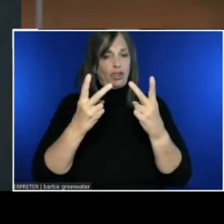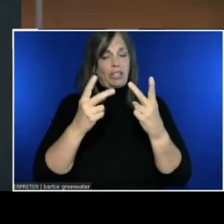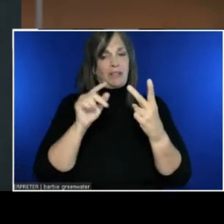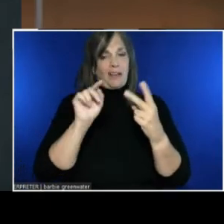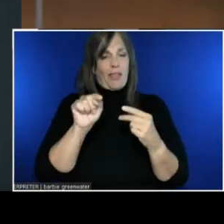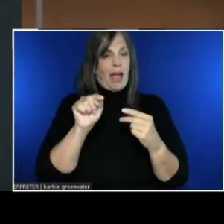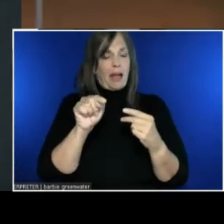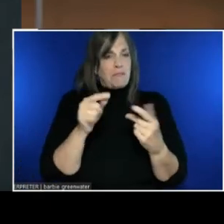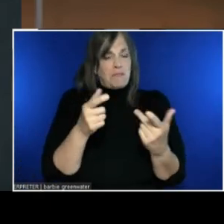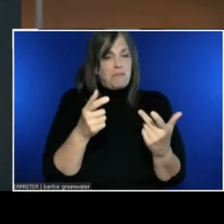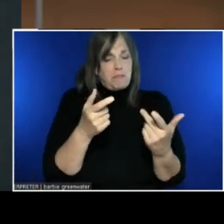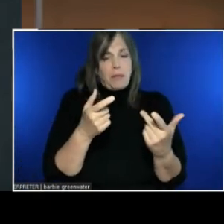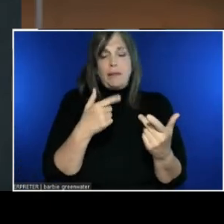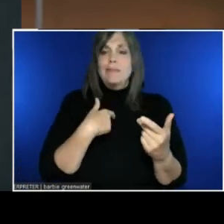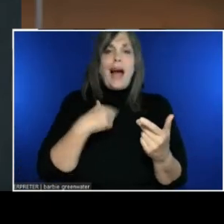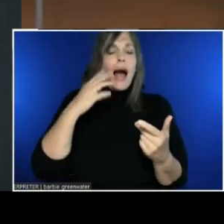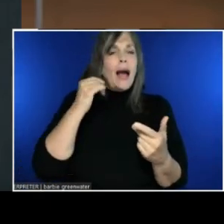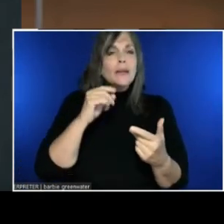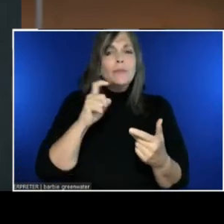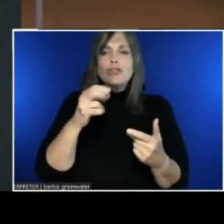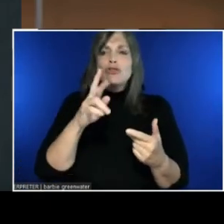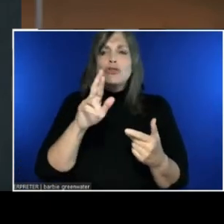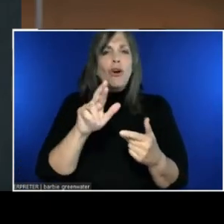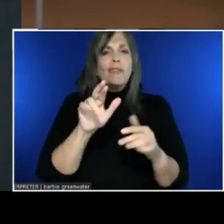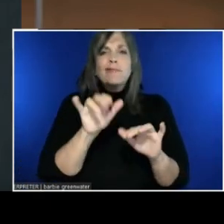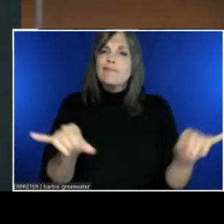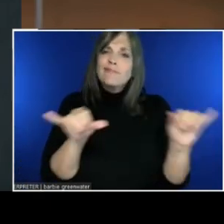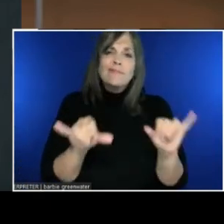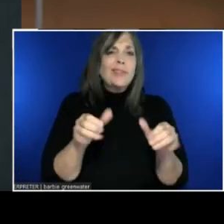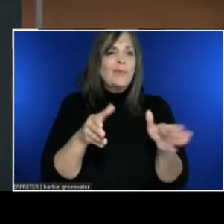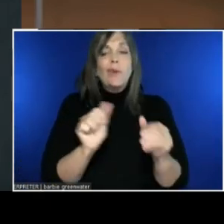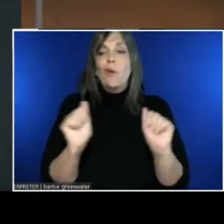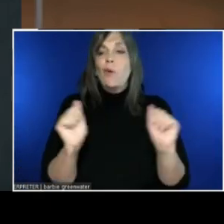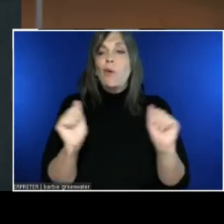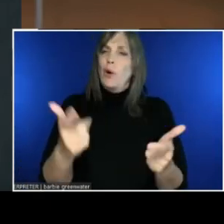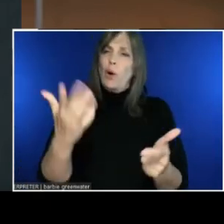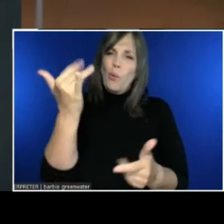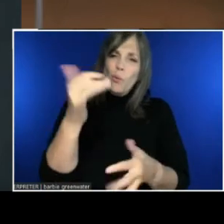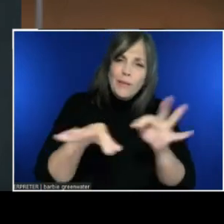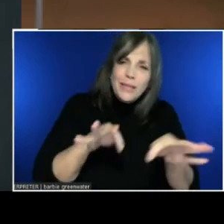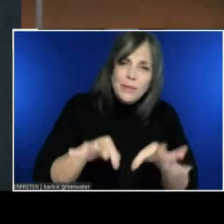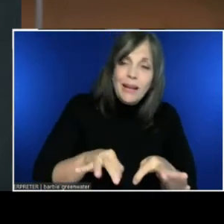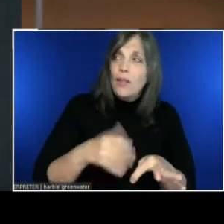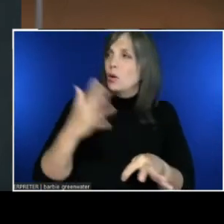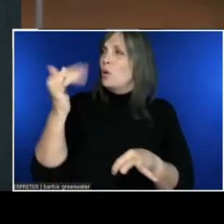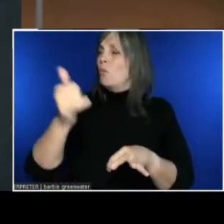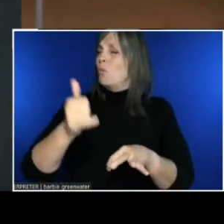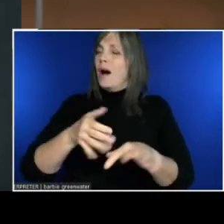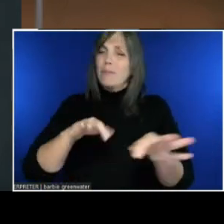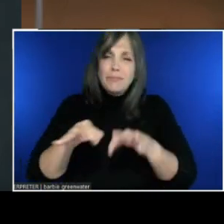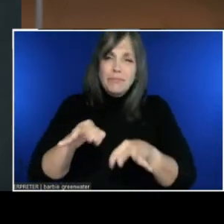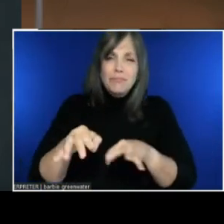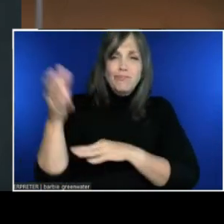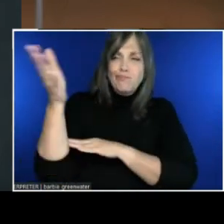Why am I telling you all this? And why am I giving this talk about accessibility in XR?